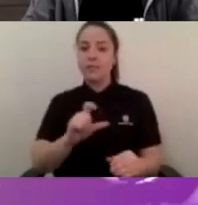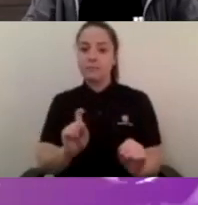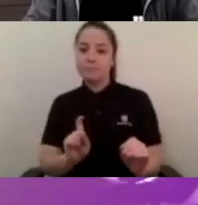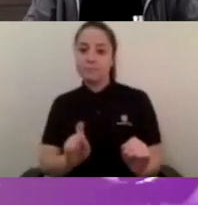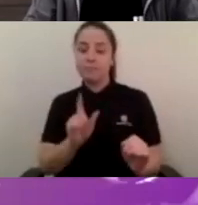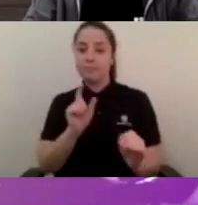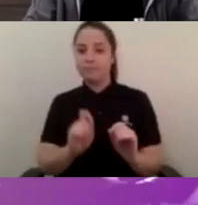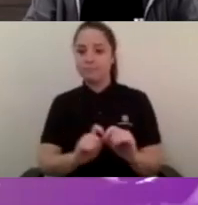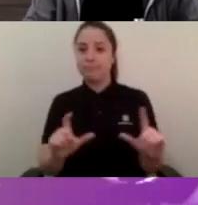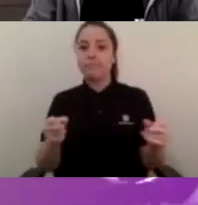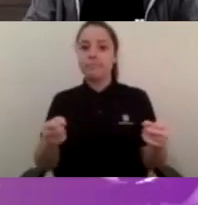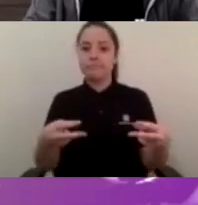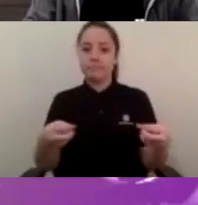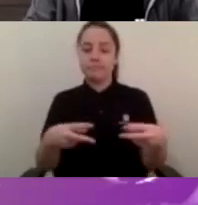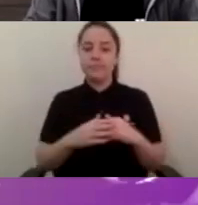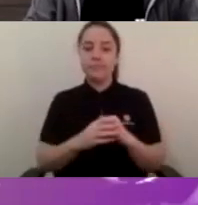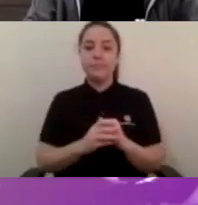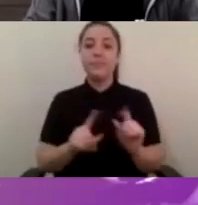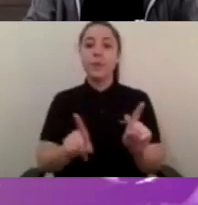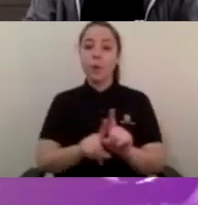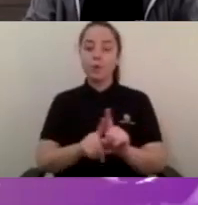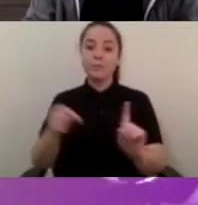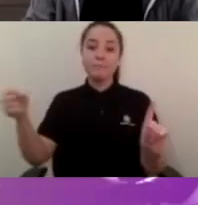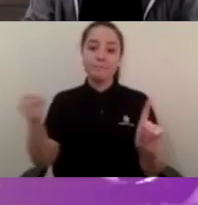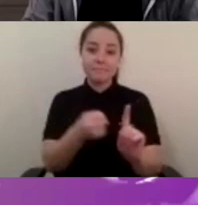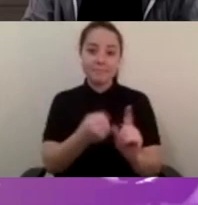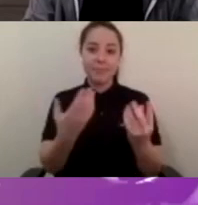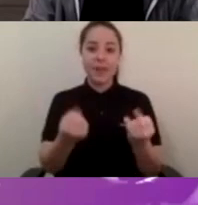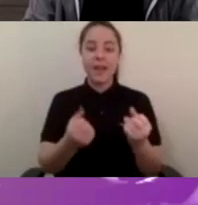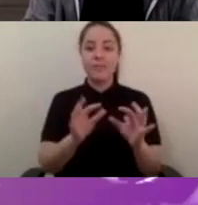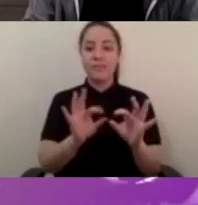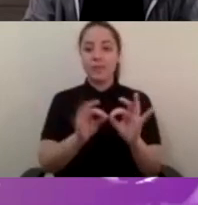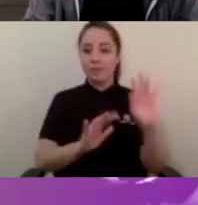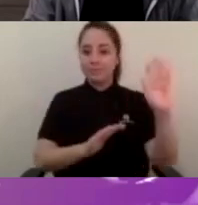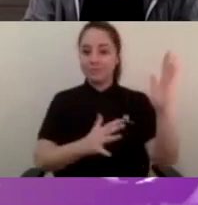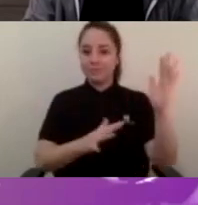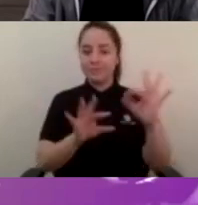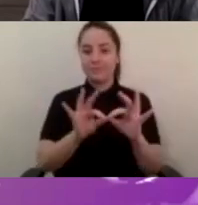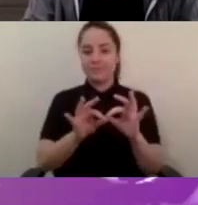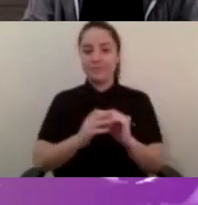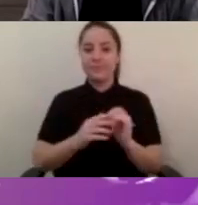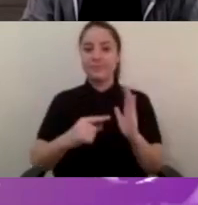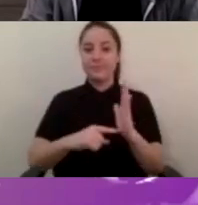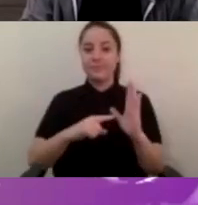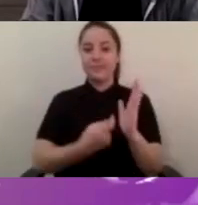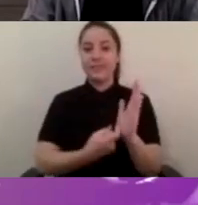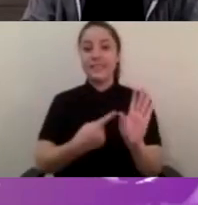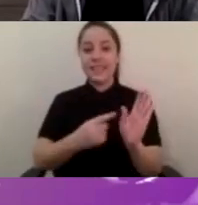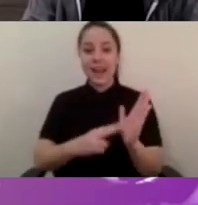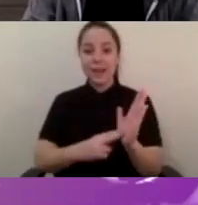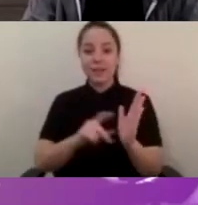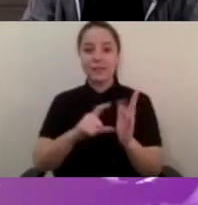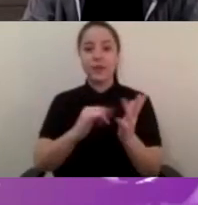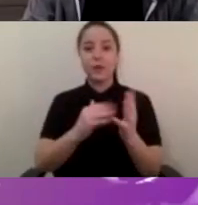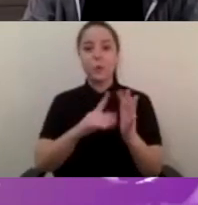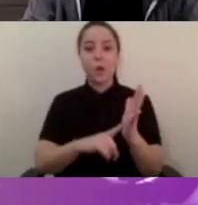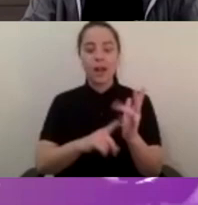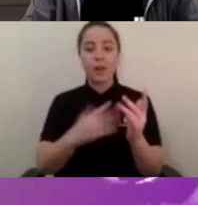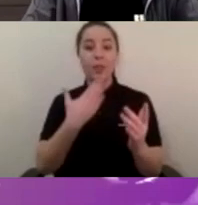and we're also joined tonight by our Auslan interpreter Taryn Coswello.